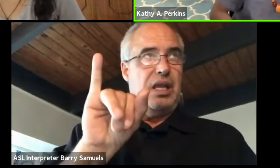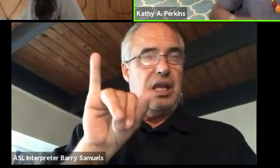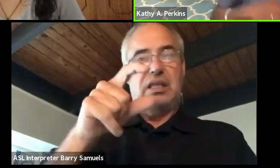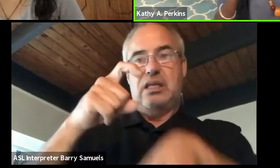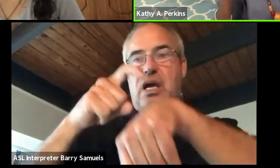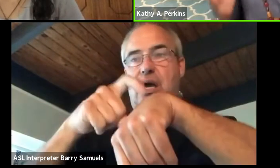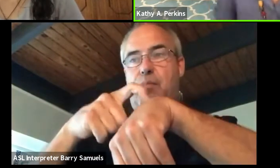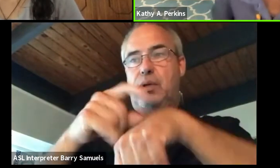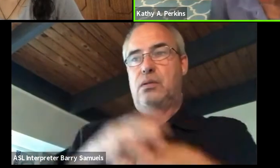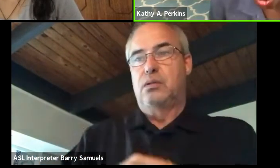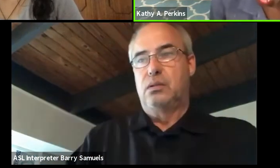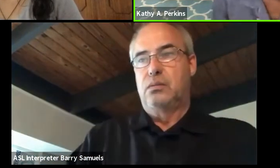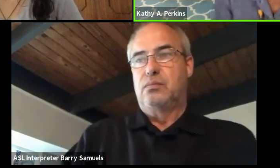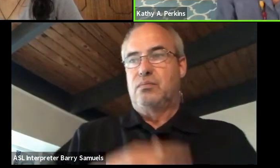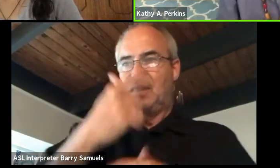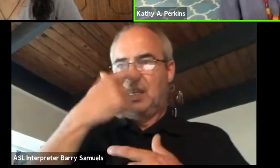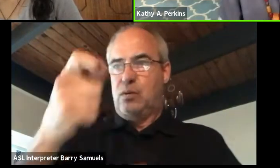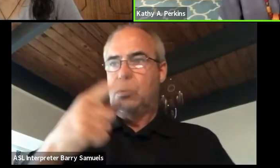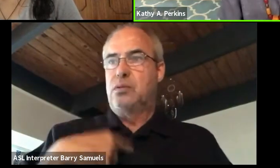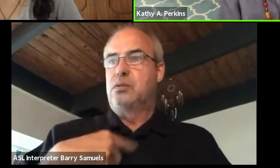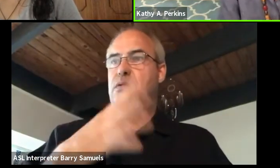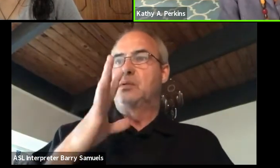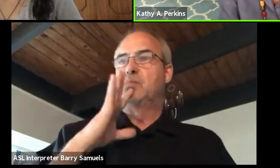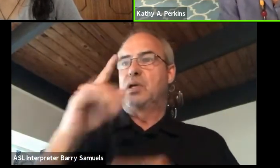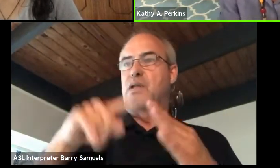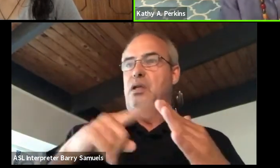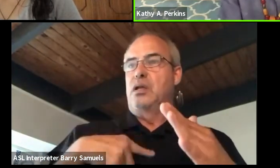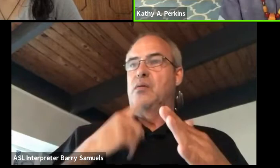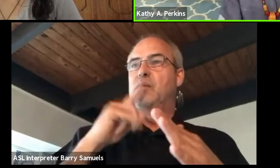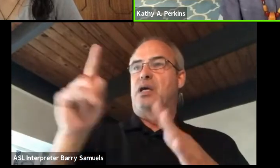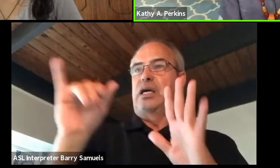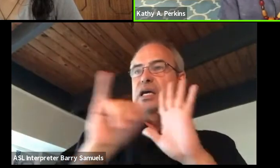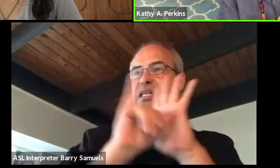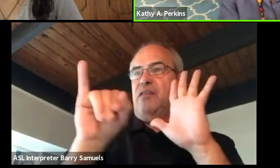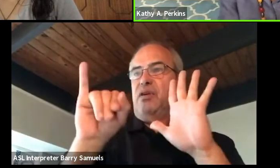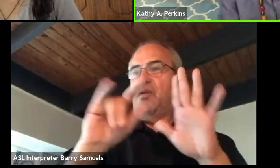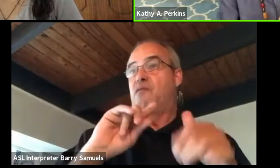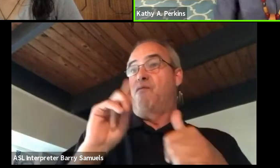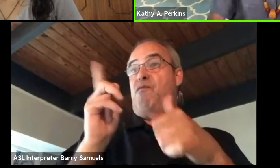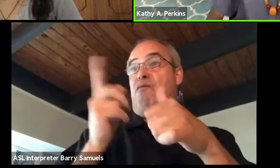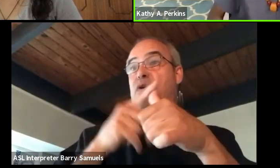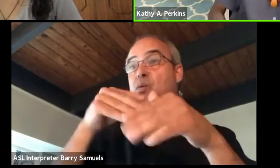That's interesting as you speak about identity. When I first went to South Africa